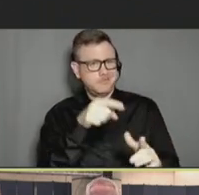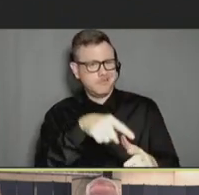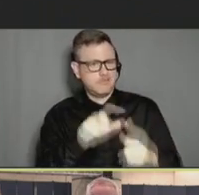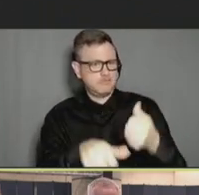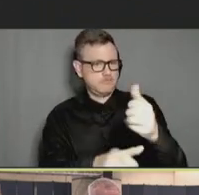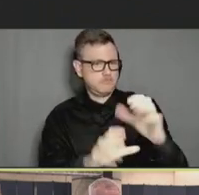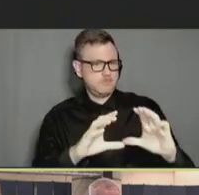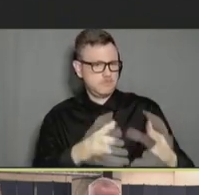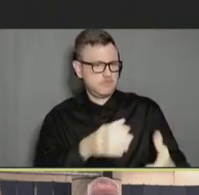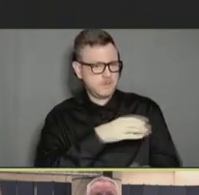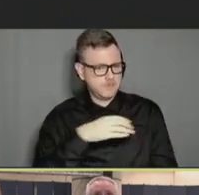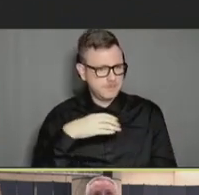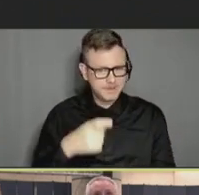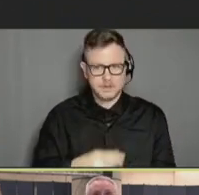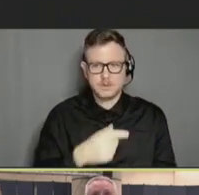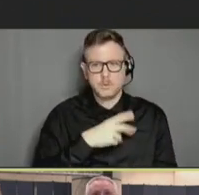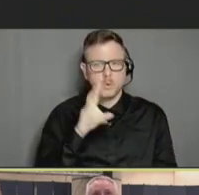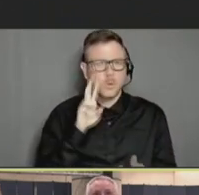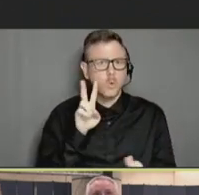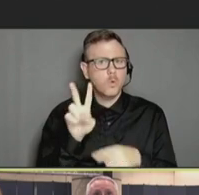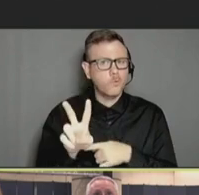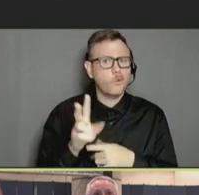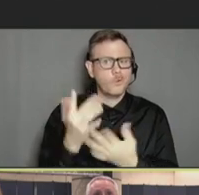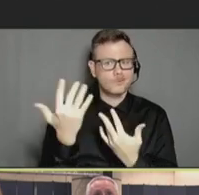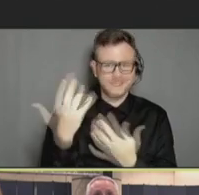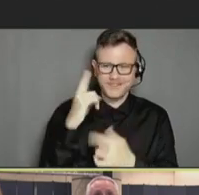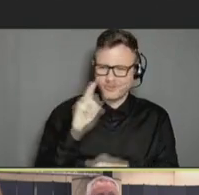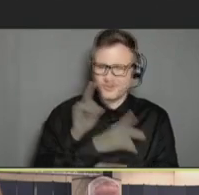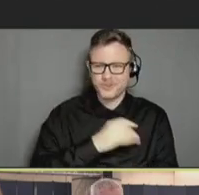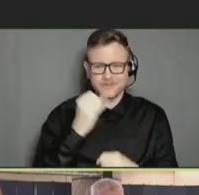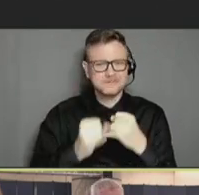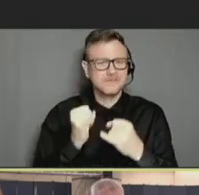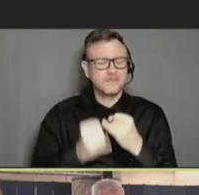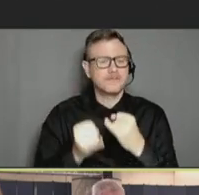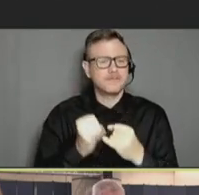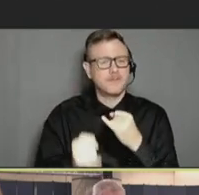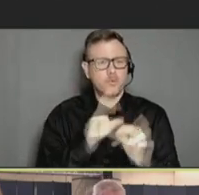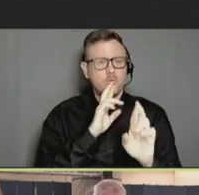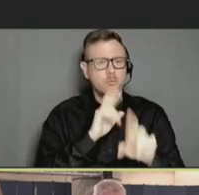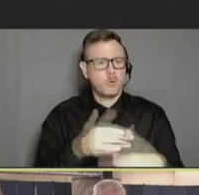and look forward to their final report going forward.